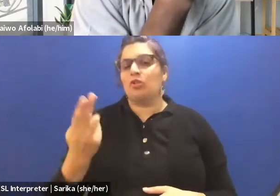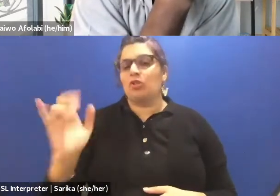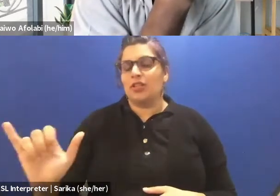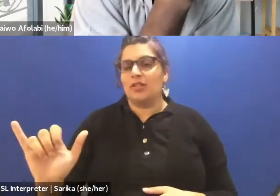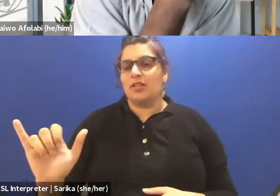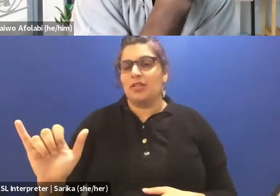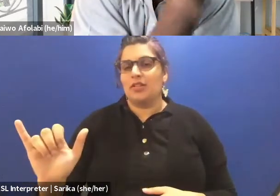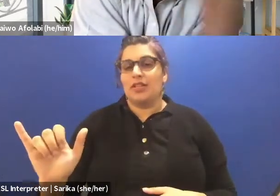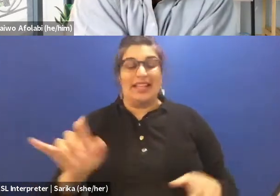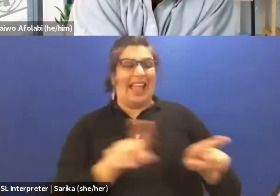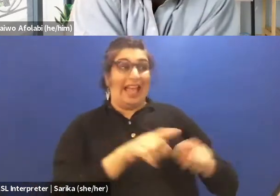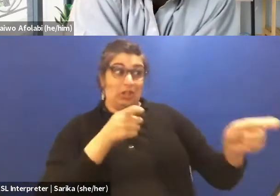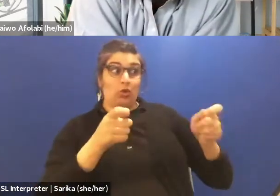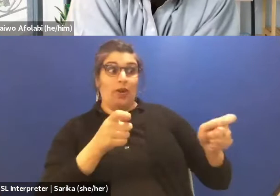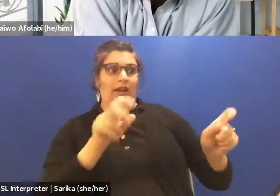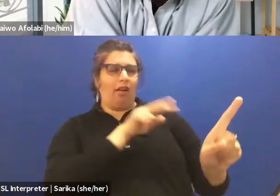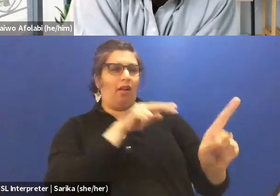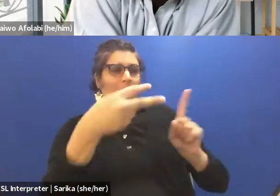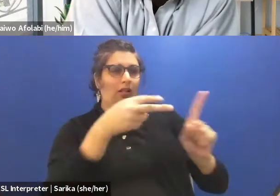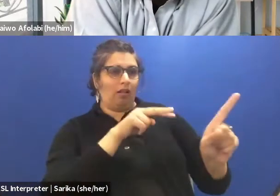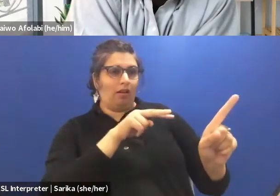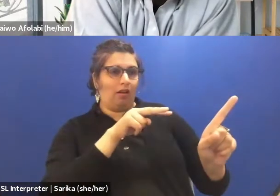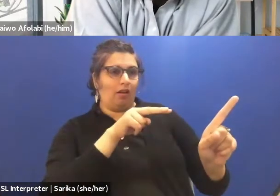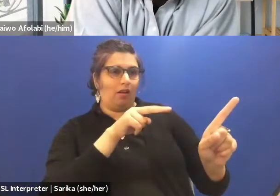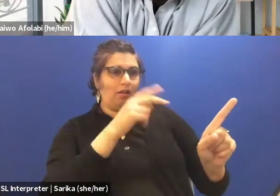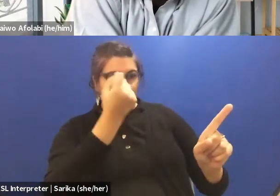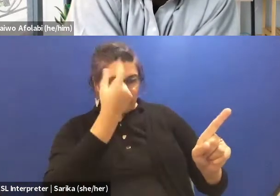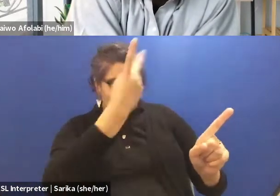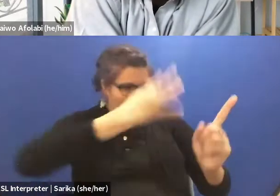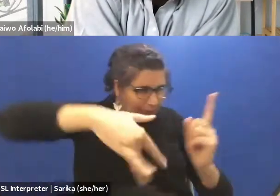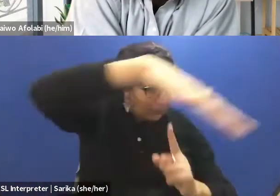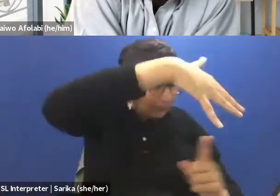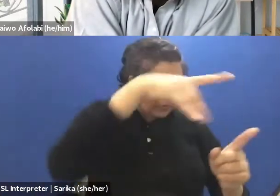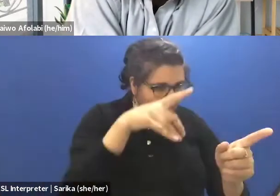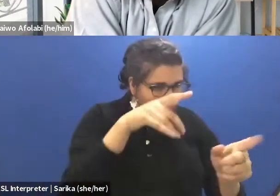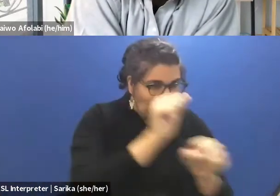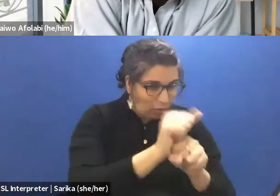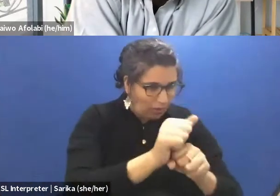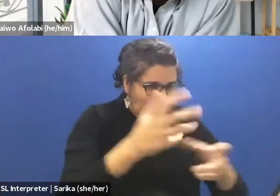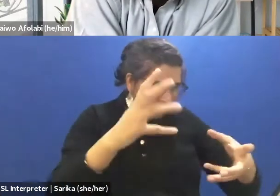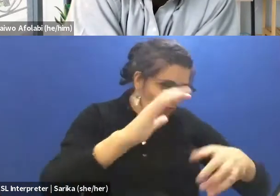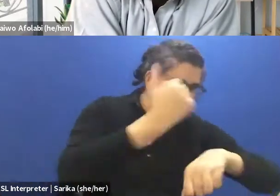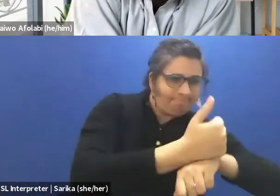As a director, you look at dramaturgy to be able to contextualize the work that you are directing or the work that you are making happen.